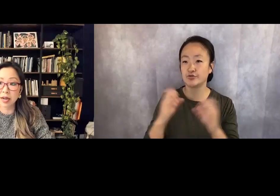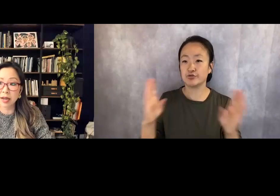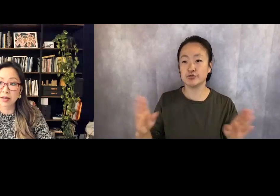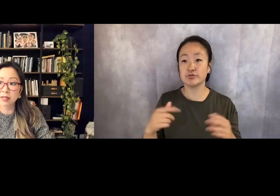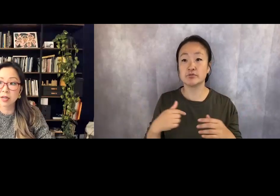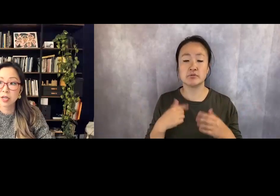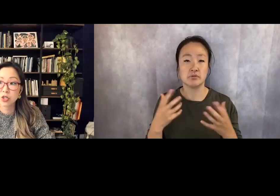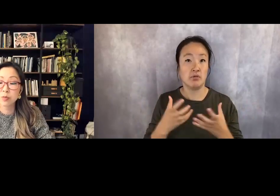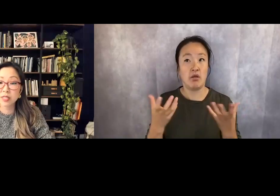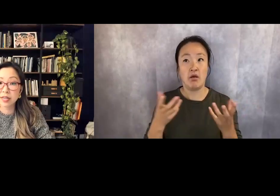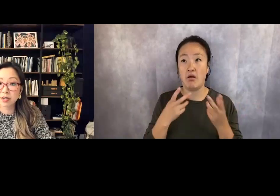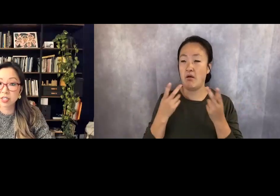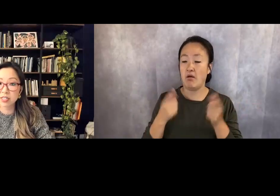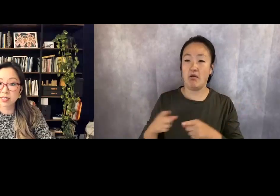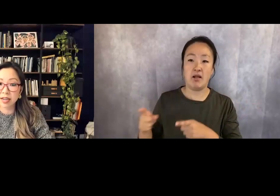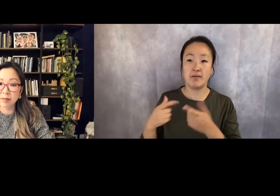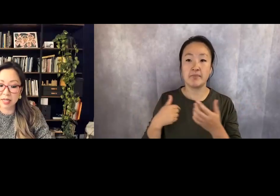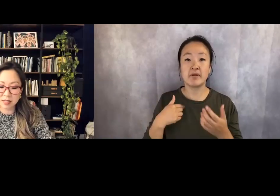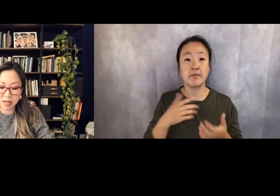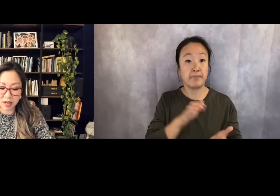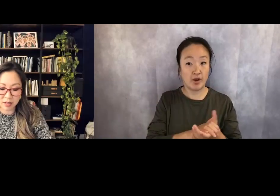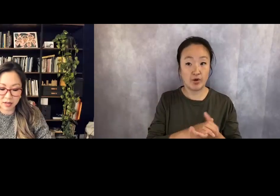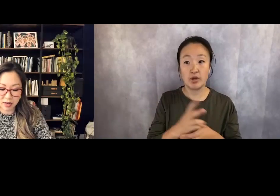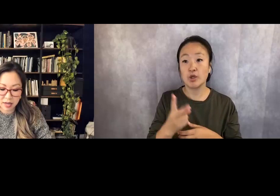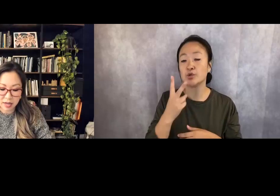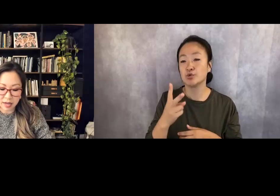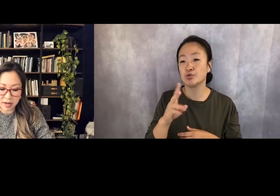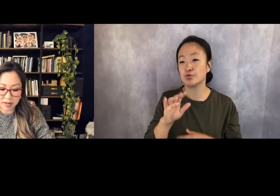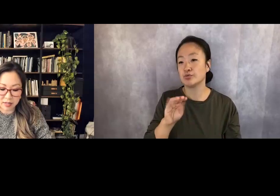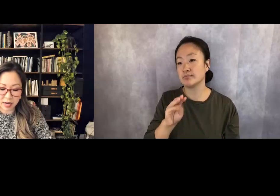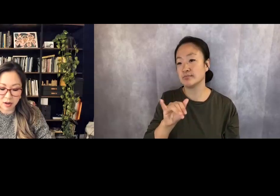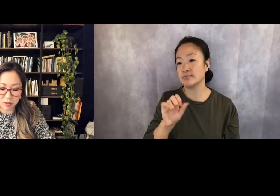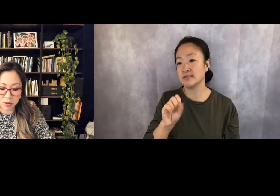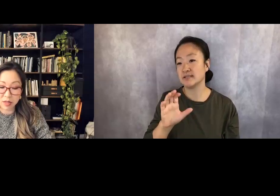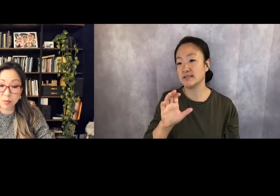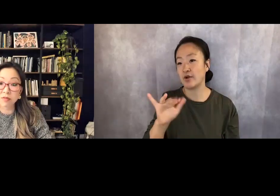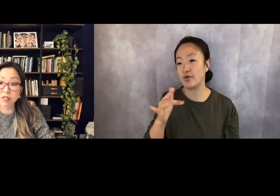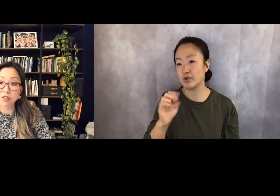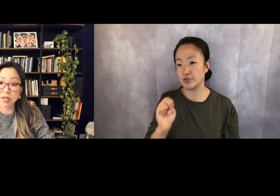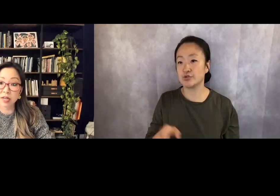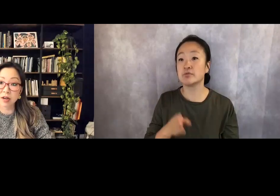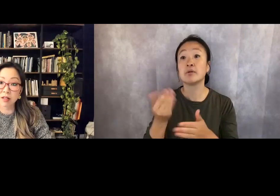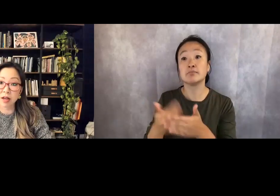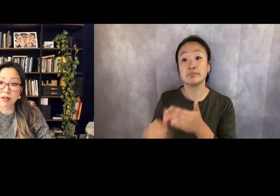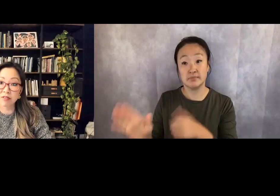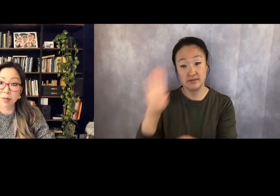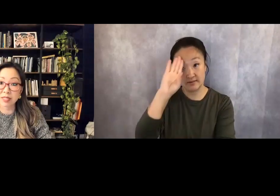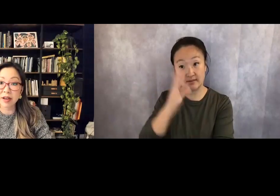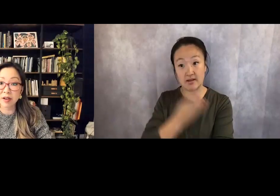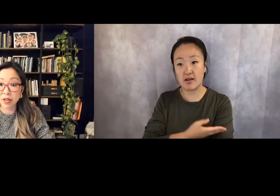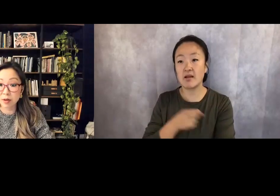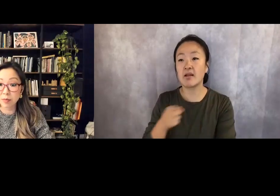I had two miscarriages. I had my son and I also had the privilege of getting a lot of mental health help.